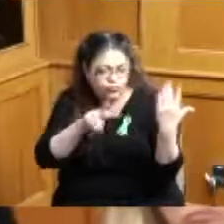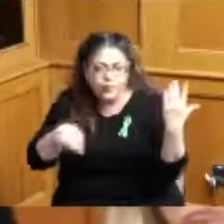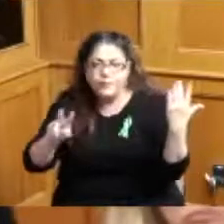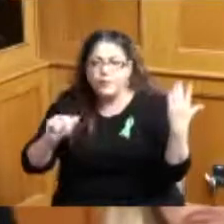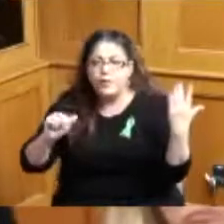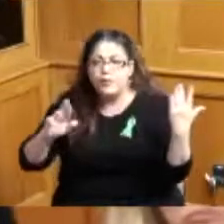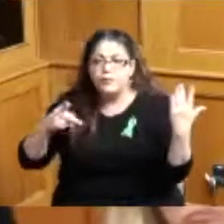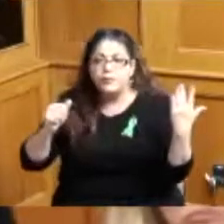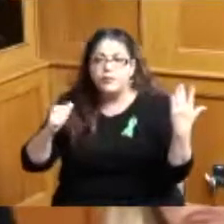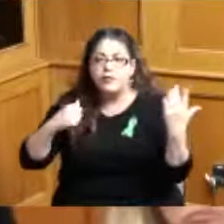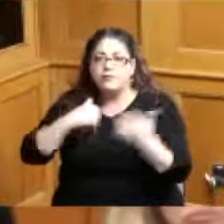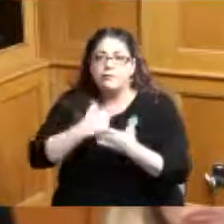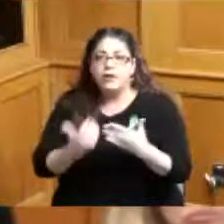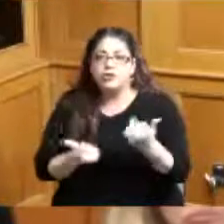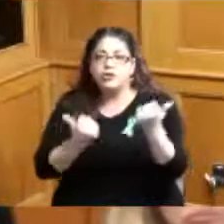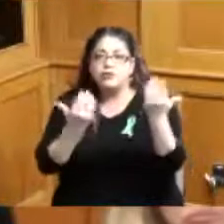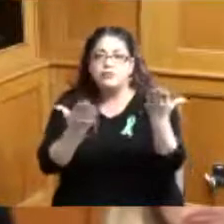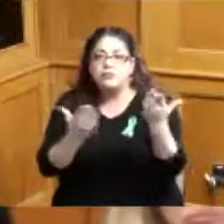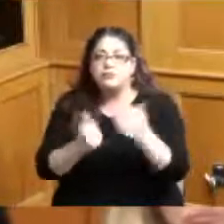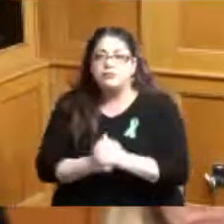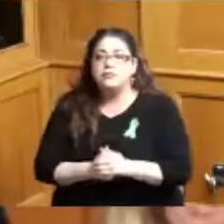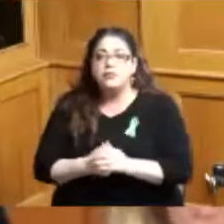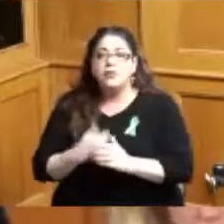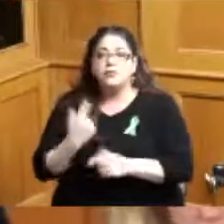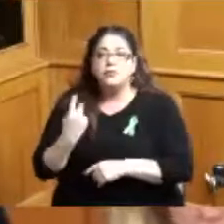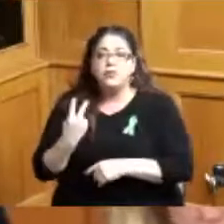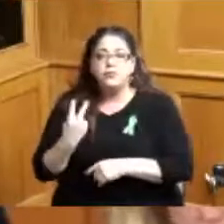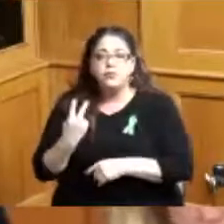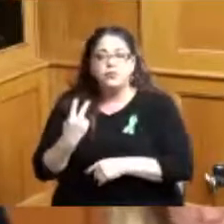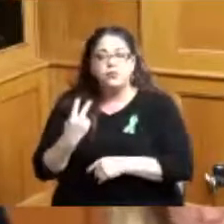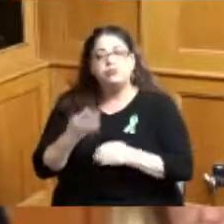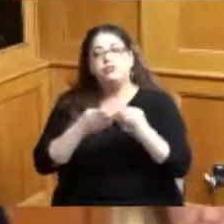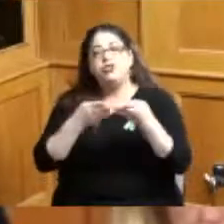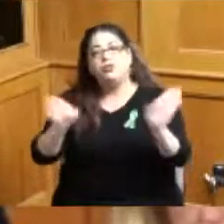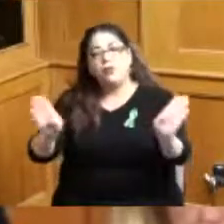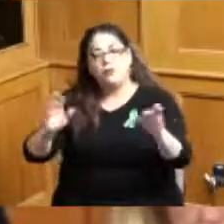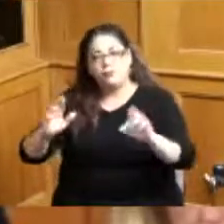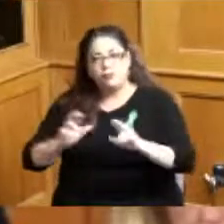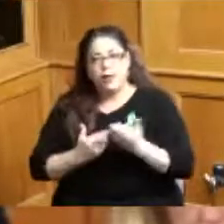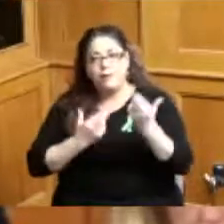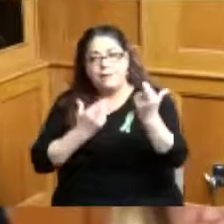I'd like to lift up two global recommendations for your consideration that incorporate what we've